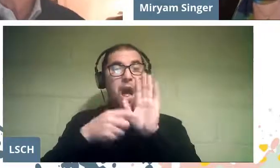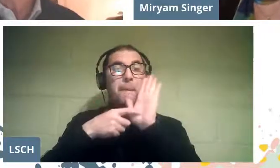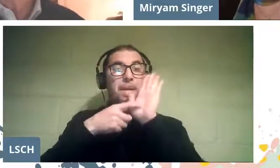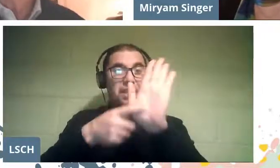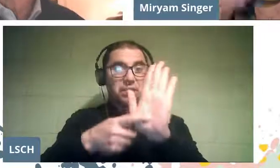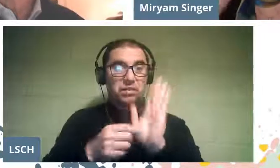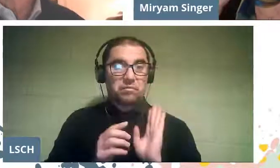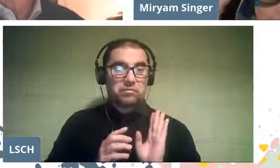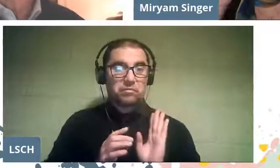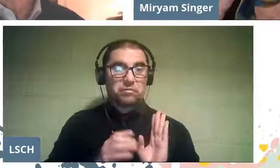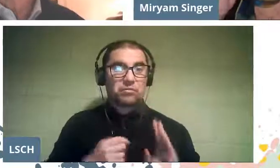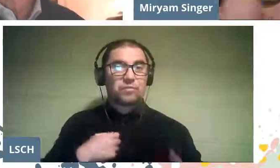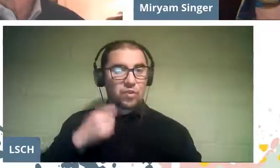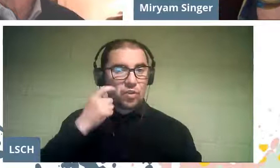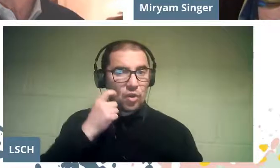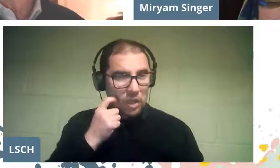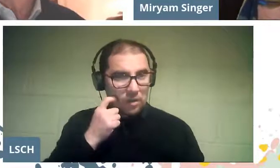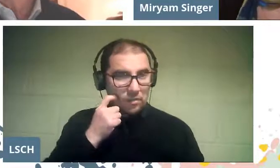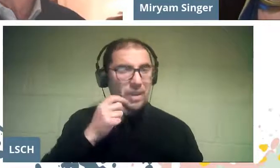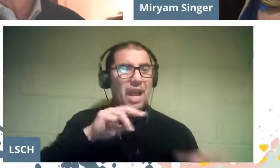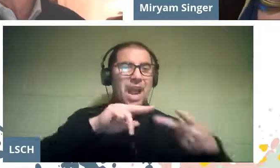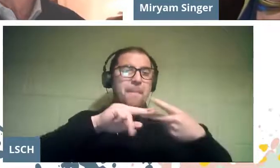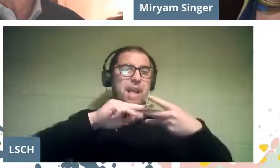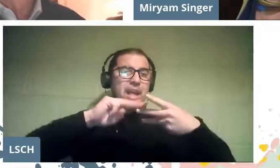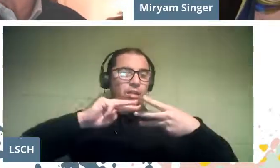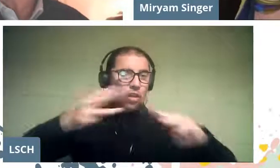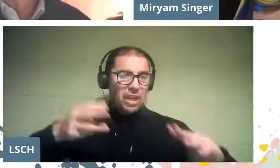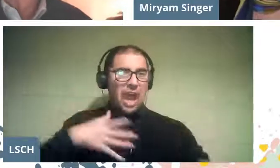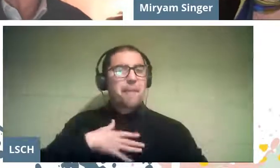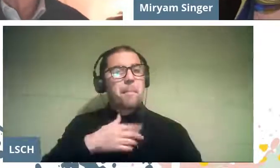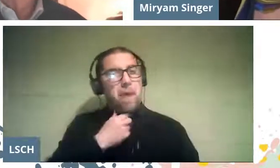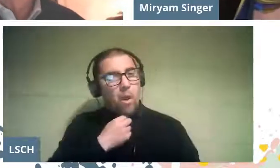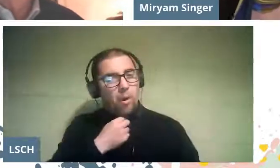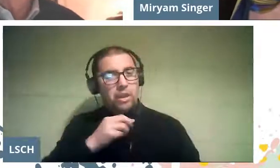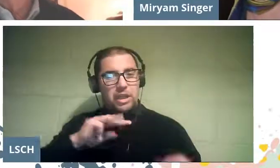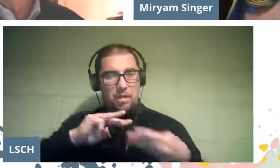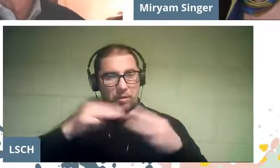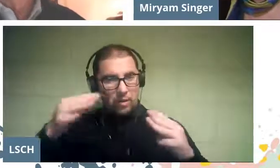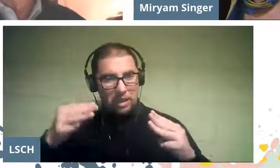I believe that the methodology that I would like to promote is a methodology